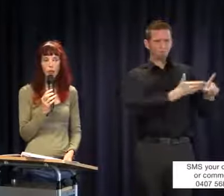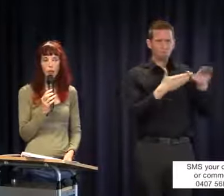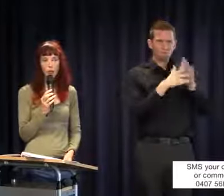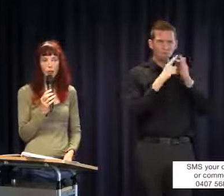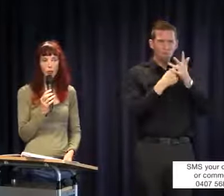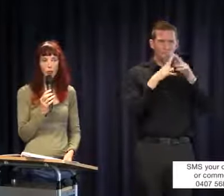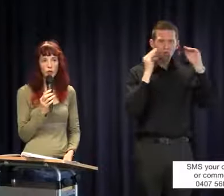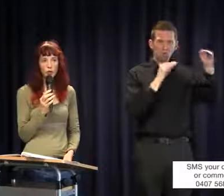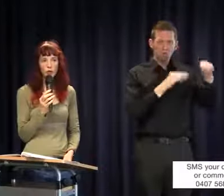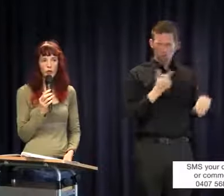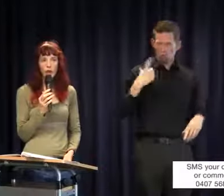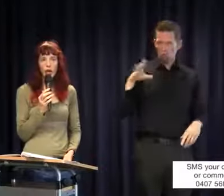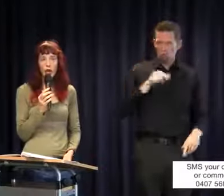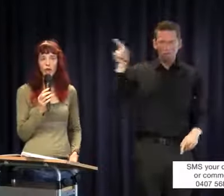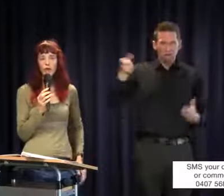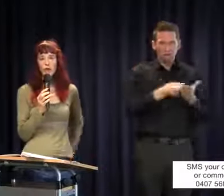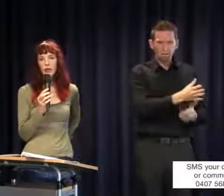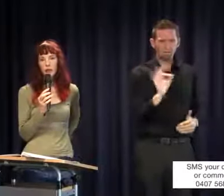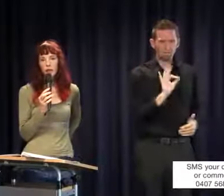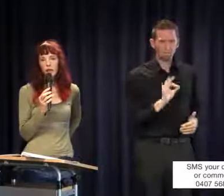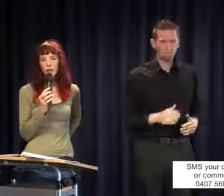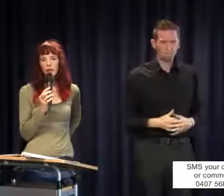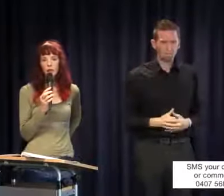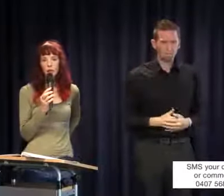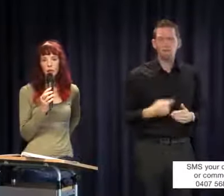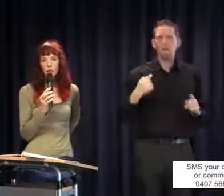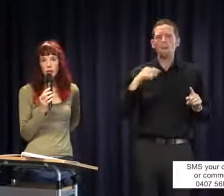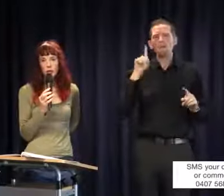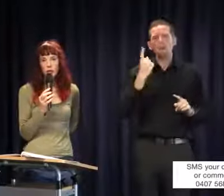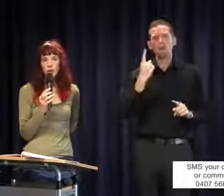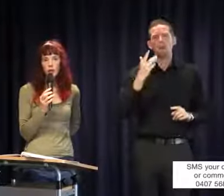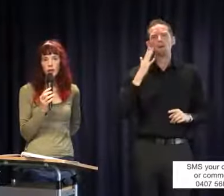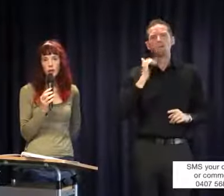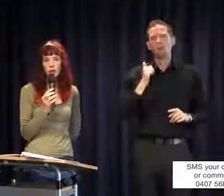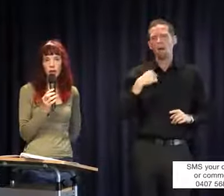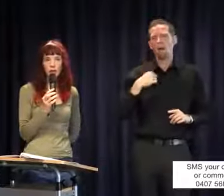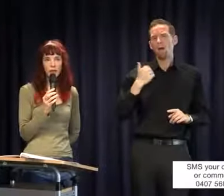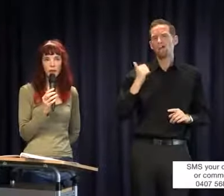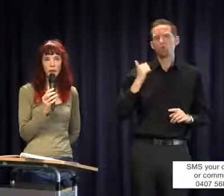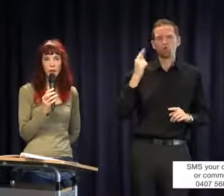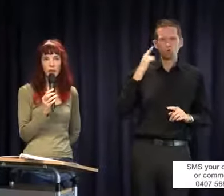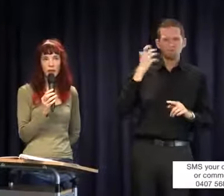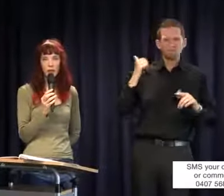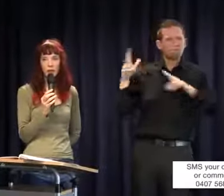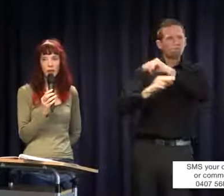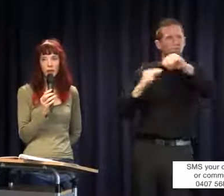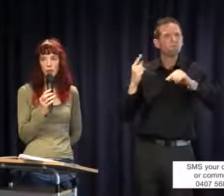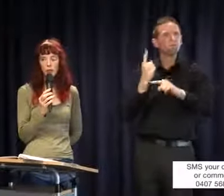of education. Why should they? However, I have heard some feedback that some kids might